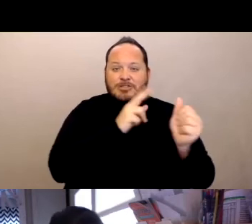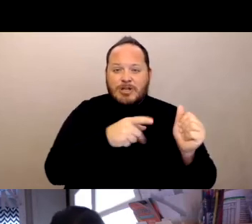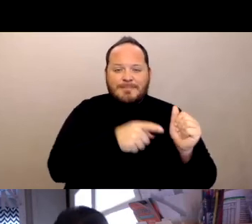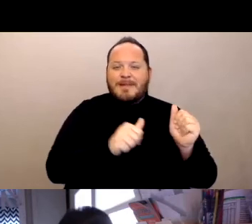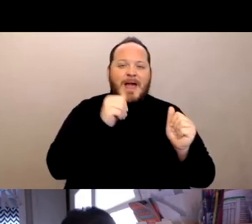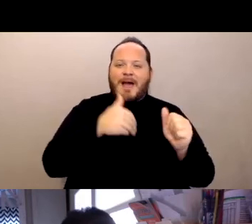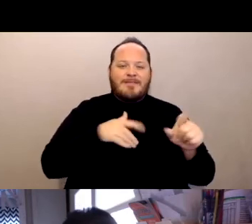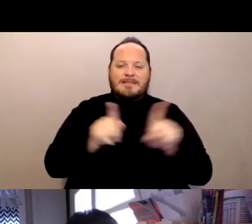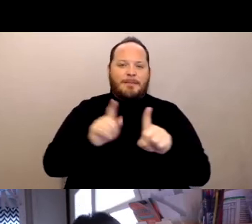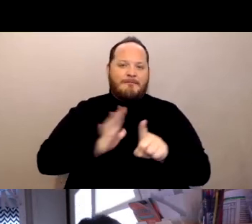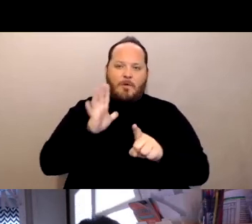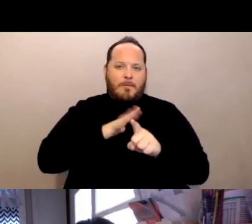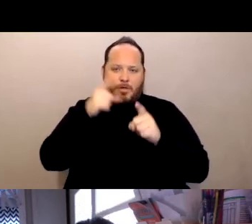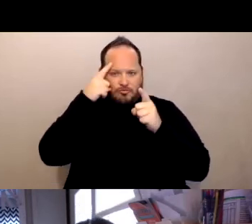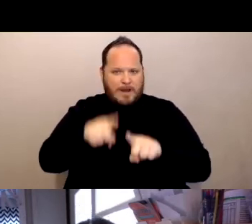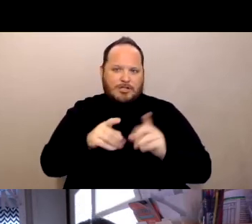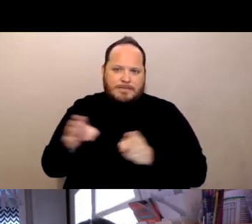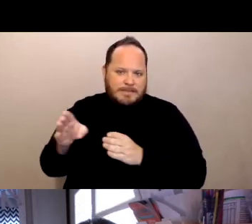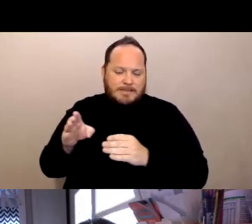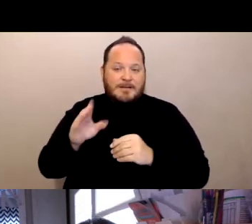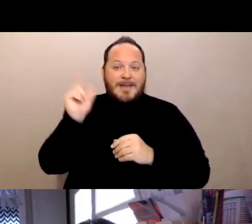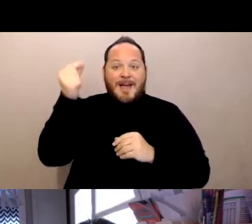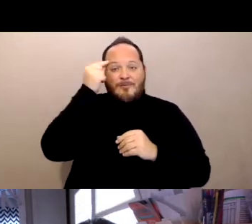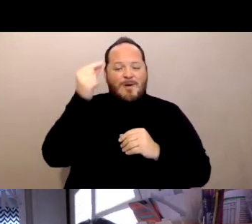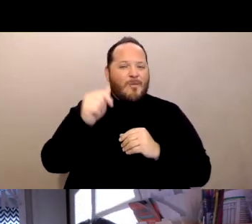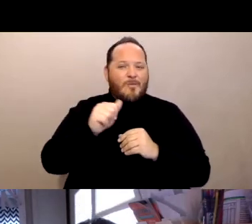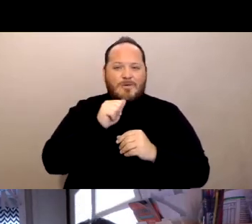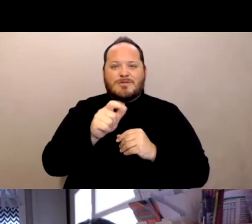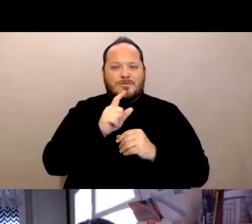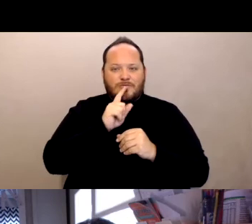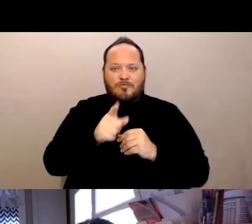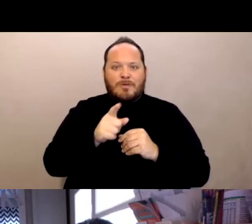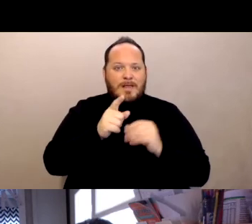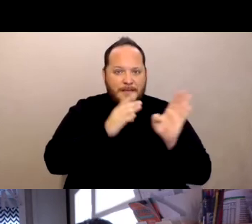The government wasn't quite ahead on assisted living to make sure that all of the facilities